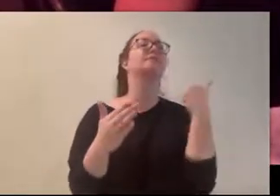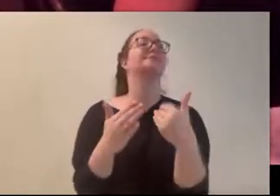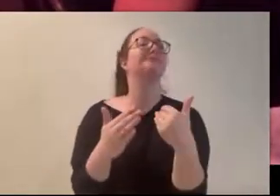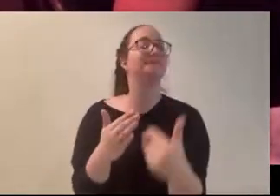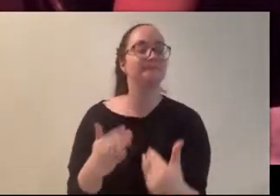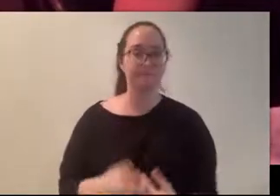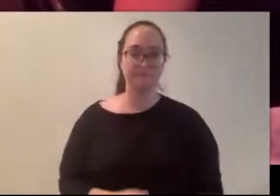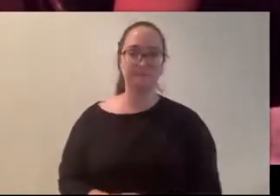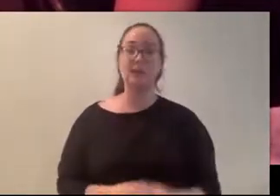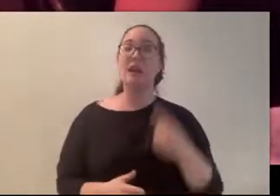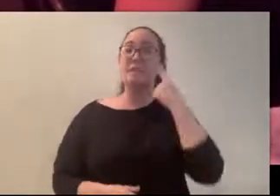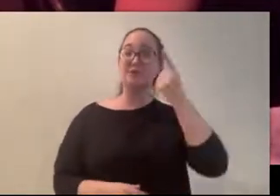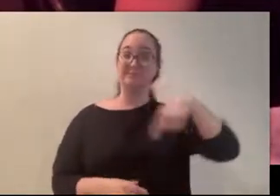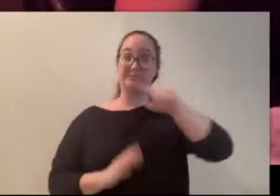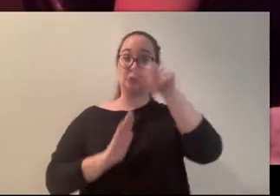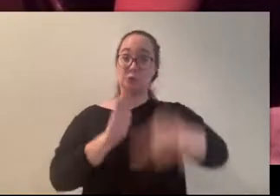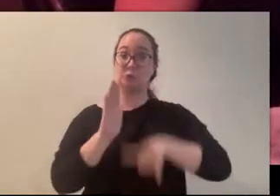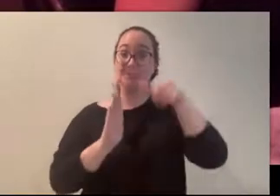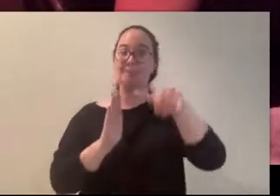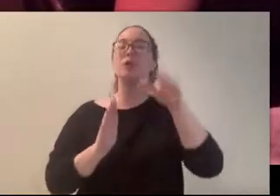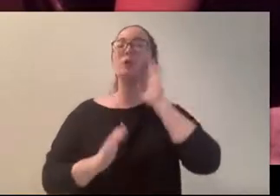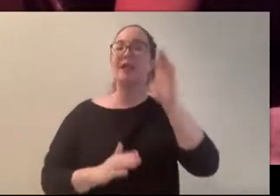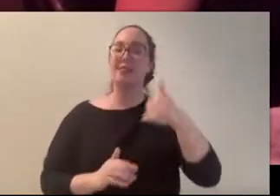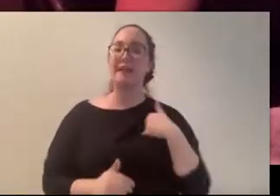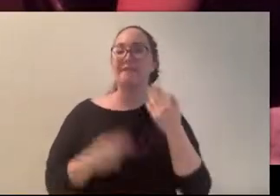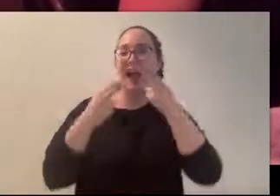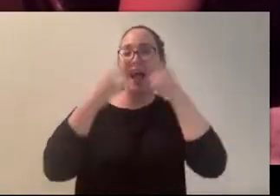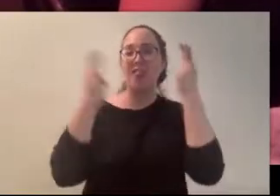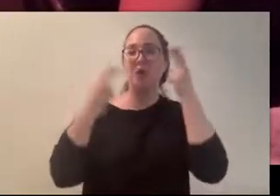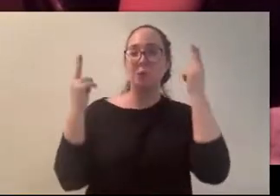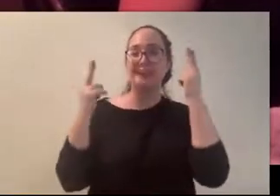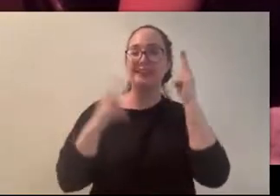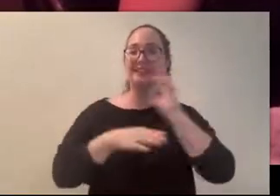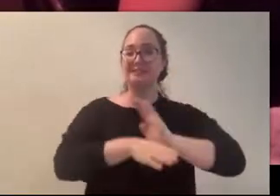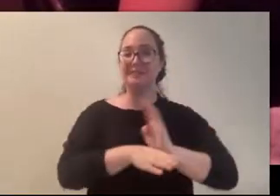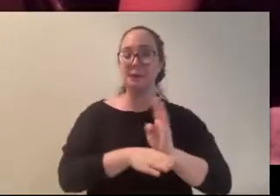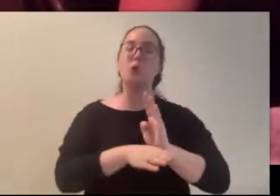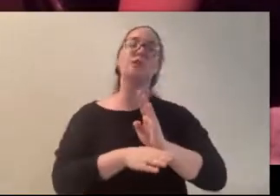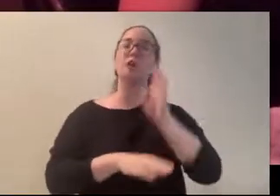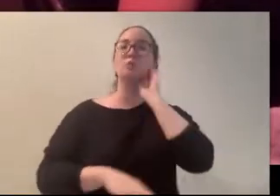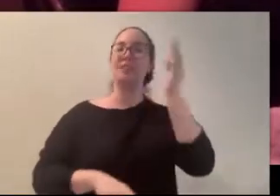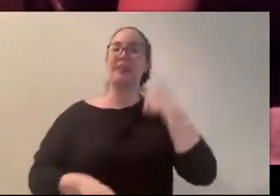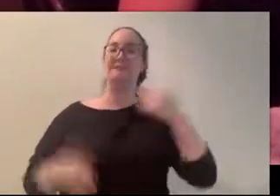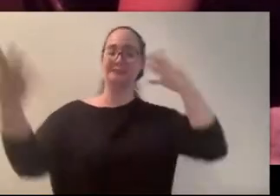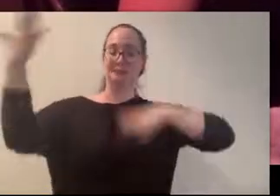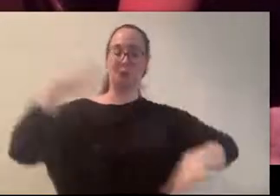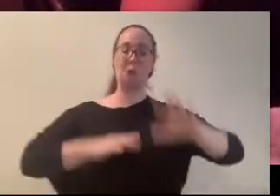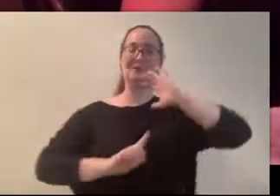special where we're going to be in costume. That is happening. (Carly) Oh yeah for sure! We don't know we're going to wear yet.. (Thomas) Don't know what we're going to wear.. (Carly) Maybe